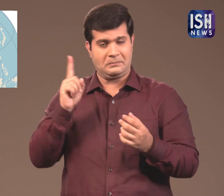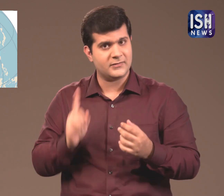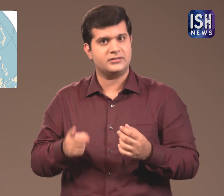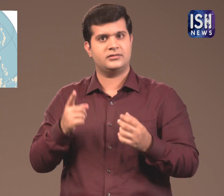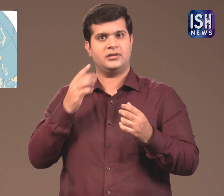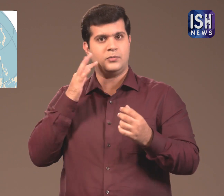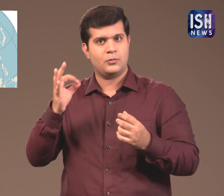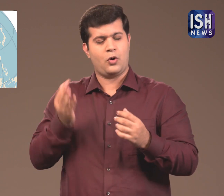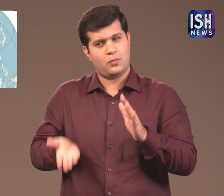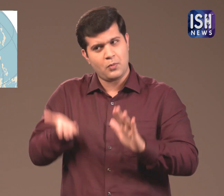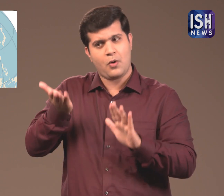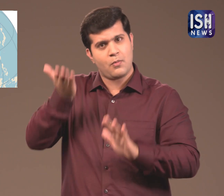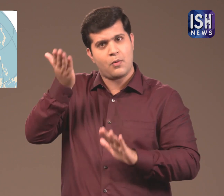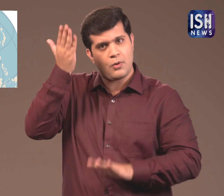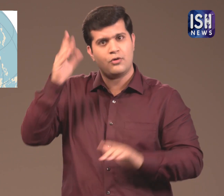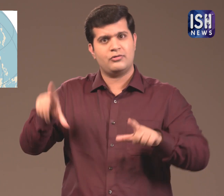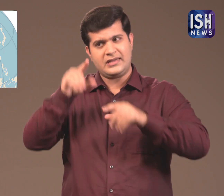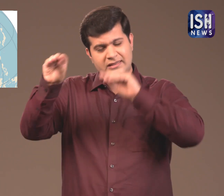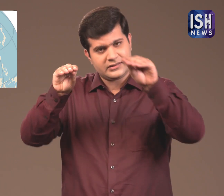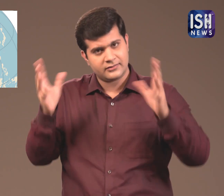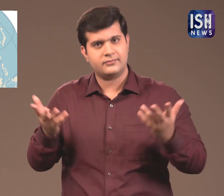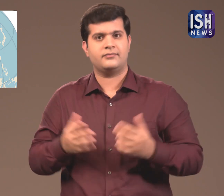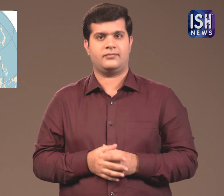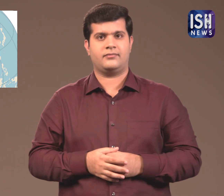This is very important and they must keep growing trees.